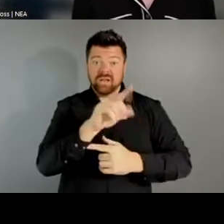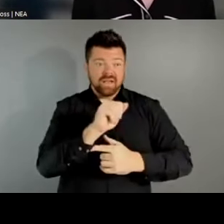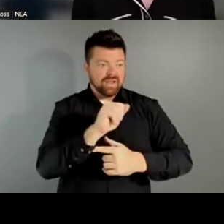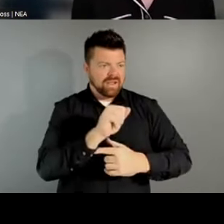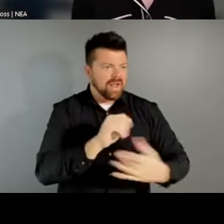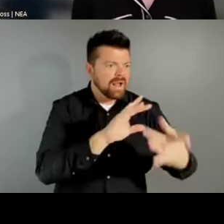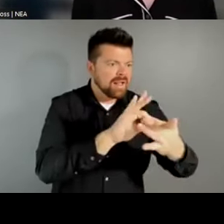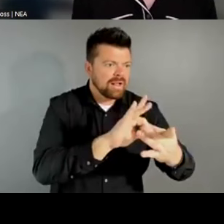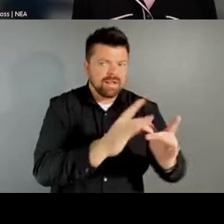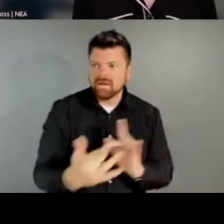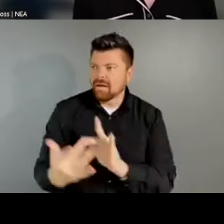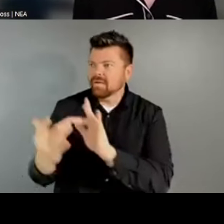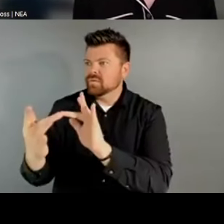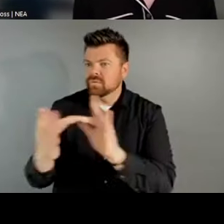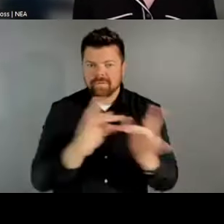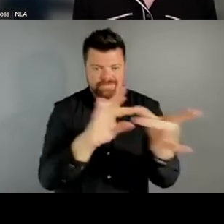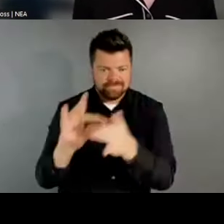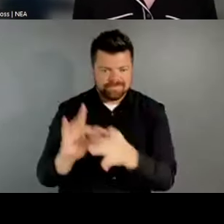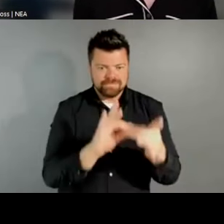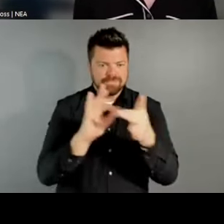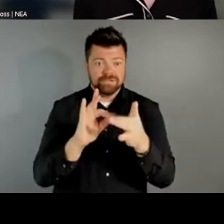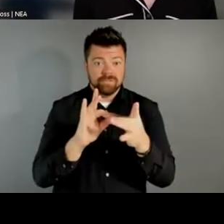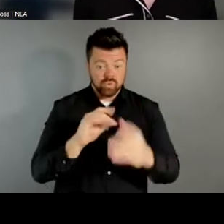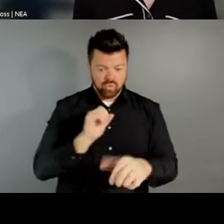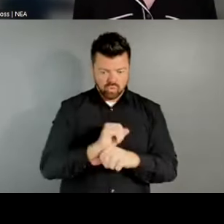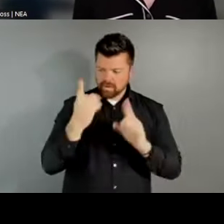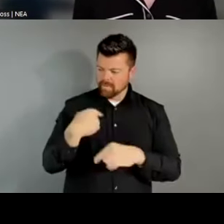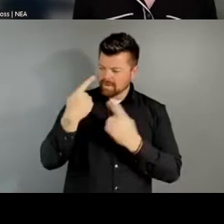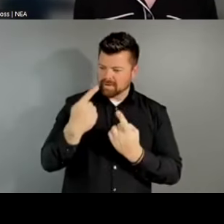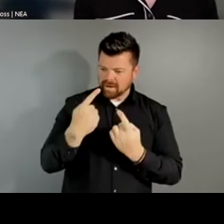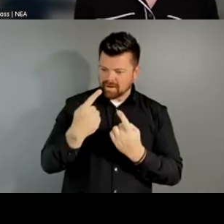connect the work that's already being done and potentially start to address some of those gaps